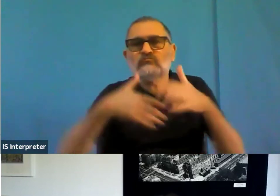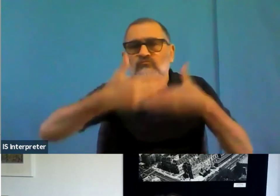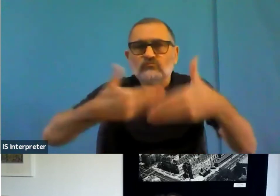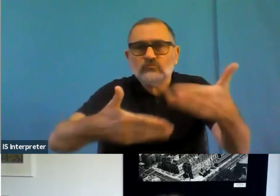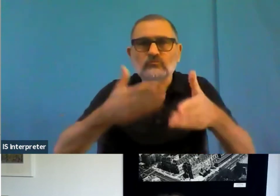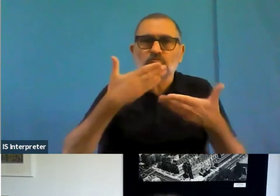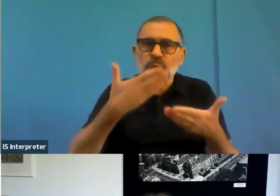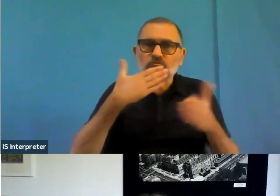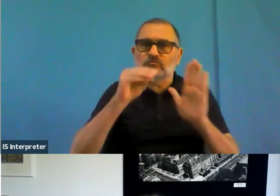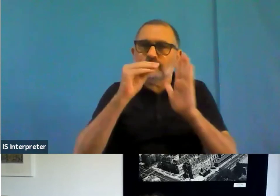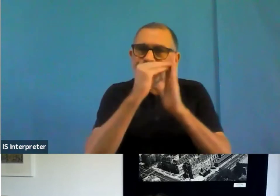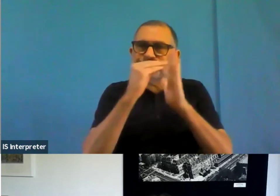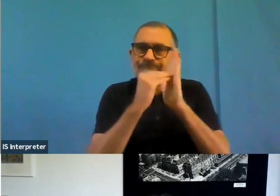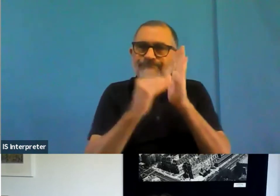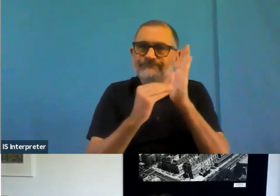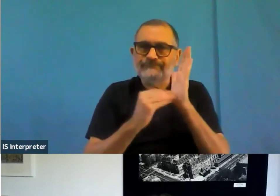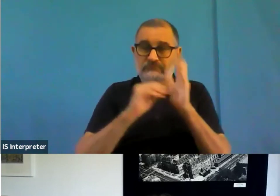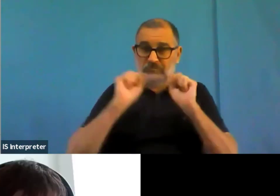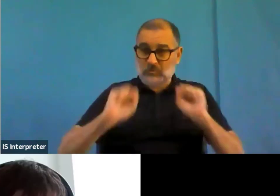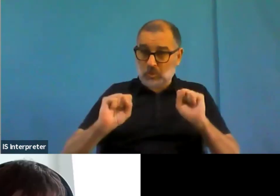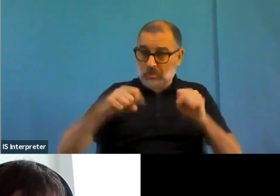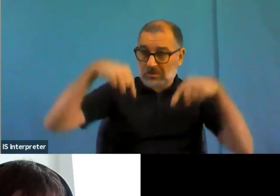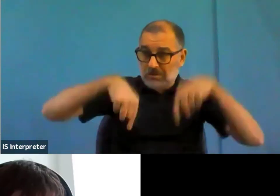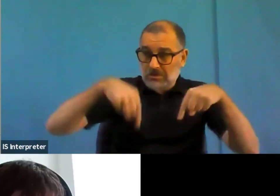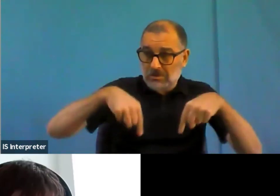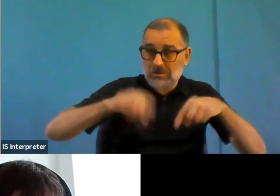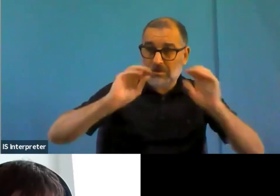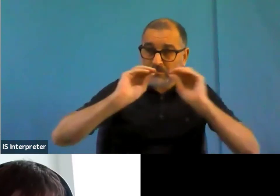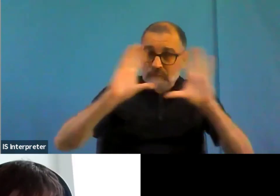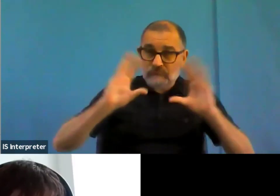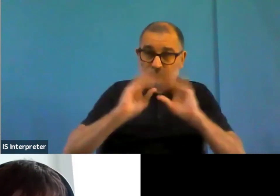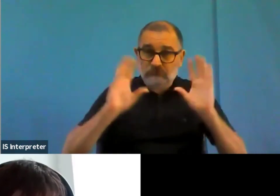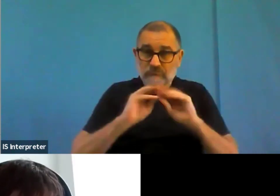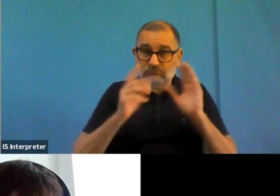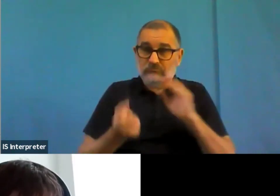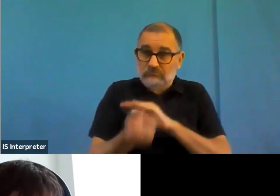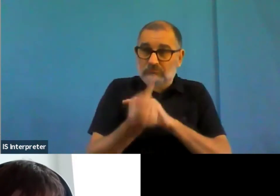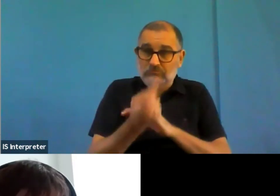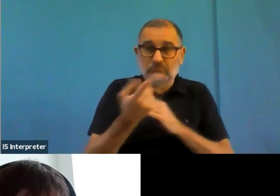Let's try. Okay, thank you very much, June, thank you very much to everyone I want to again give